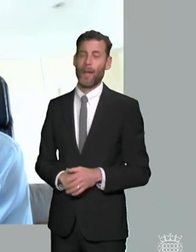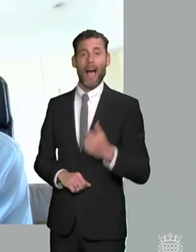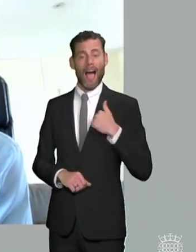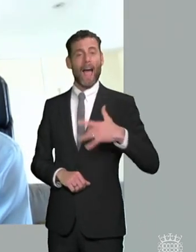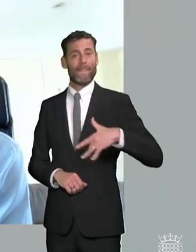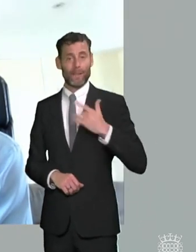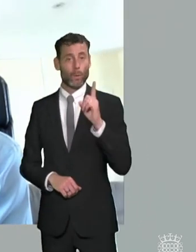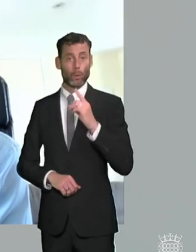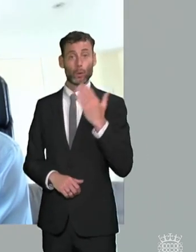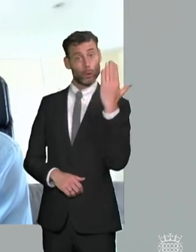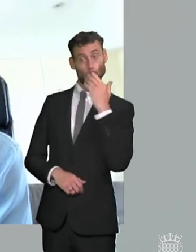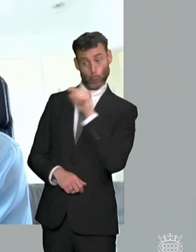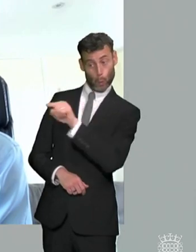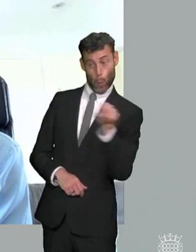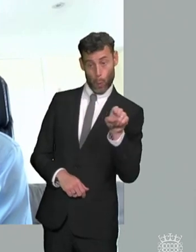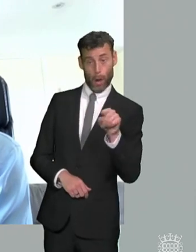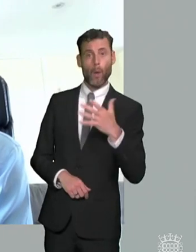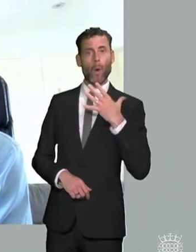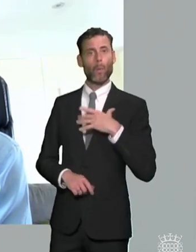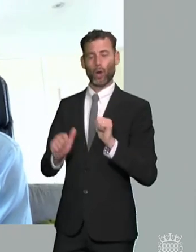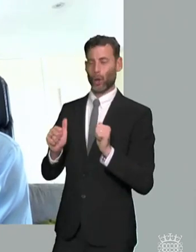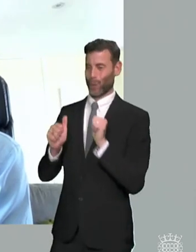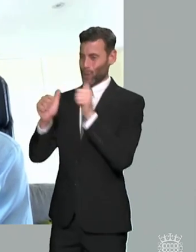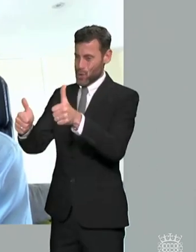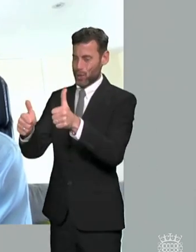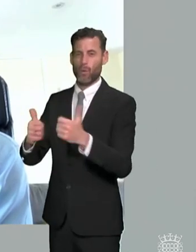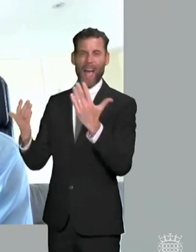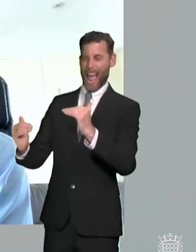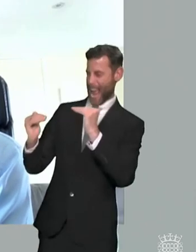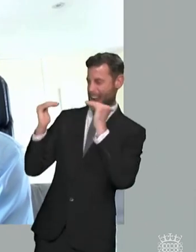unless it's good or outstanding yet scnd we'd like that very very strongly put forward the other